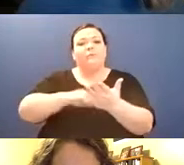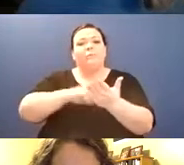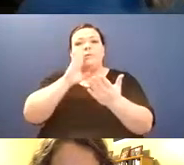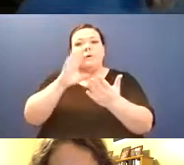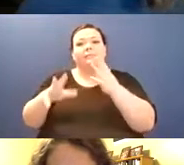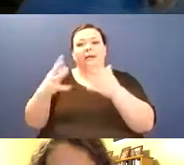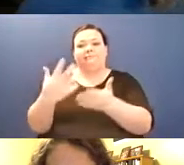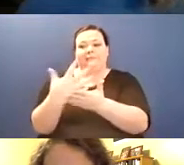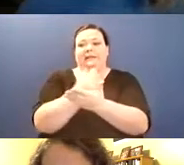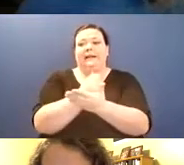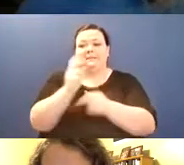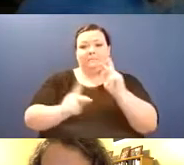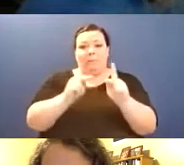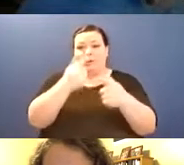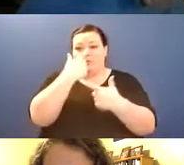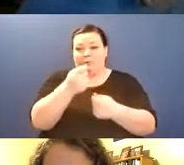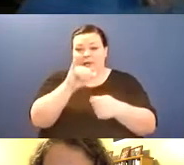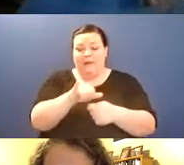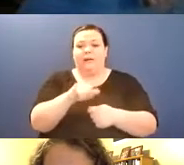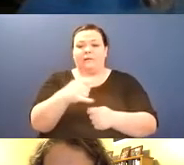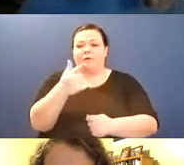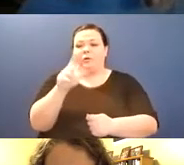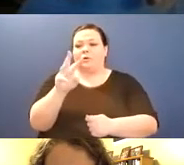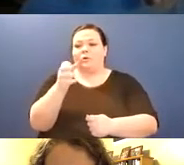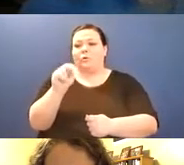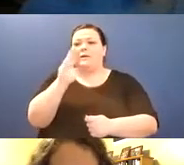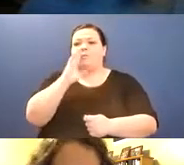at both of those events so you can read more about what we're doing to increase the accessibility of